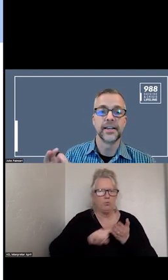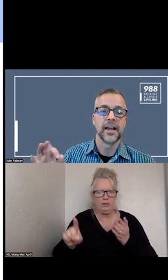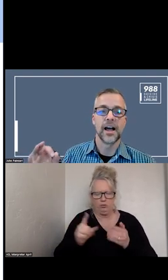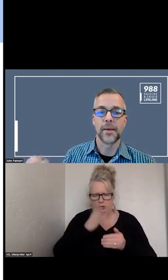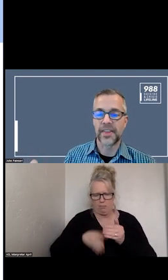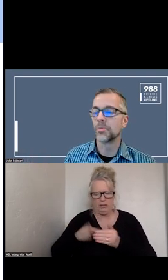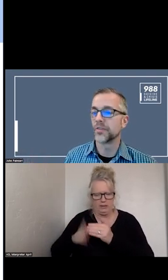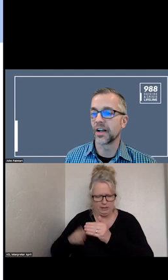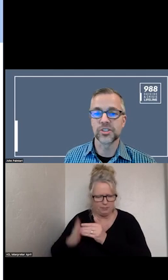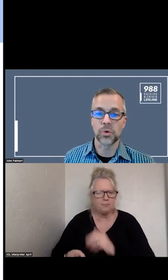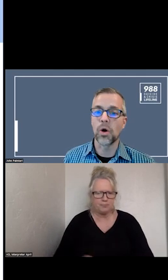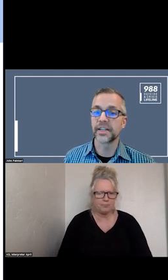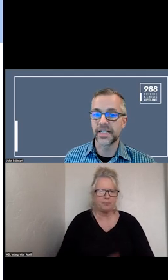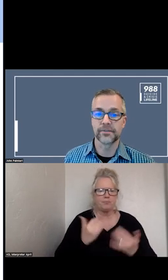AND NOW MOVING ON TO THE QUANTITATIVE.